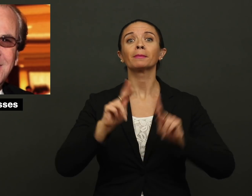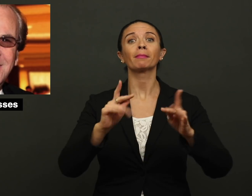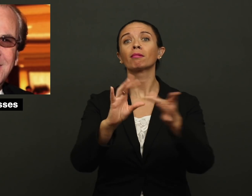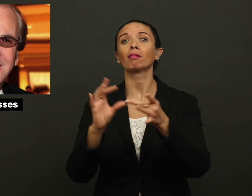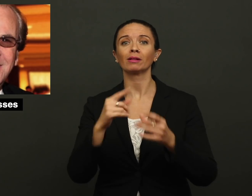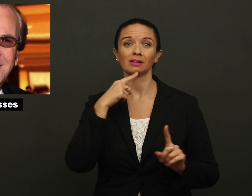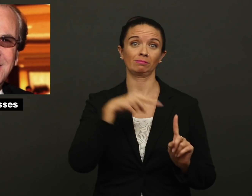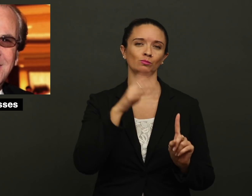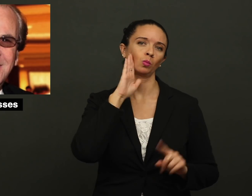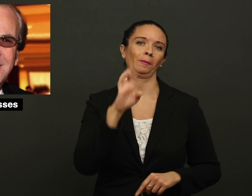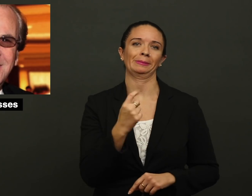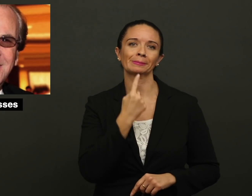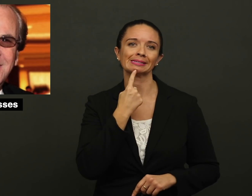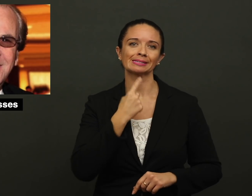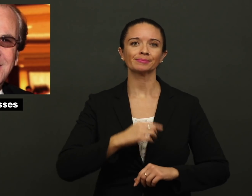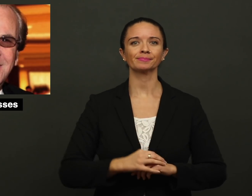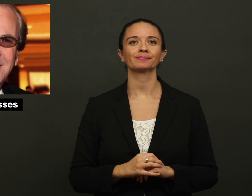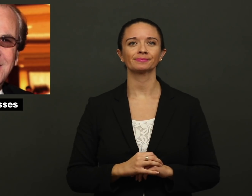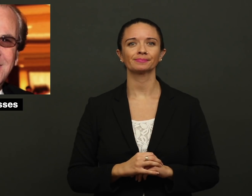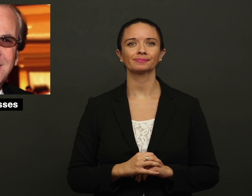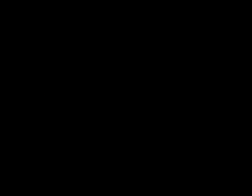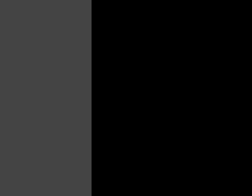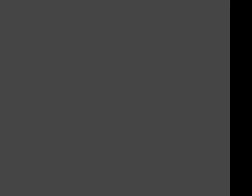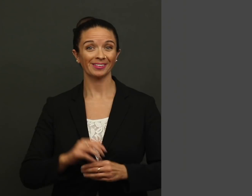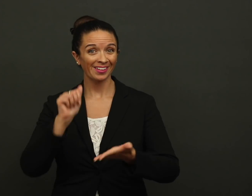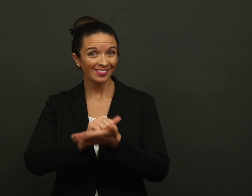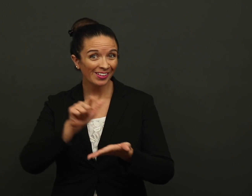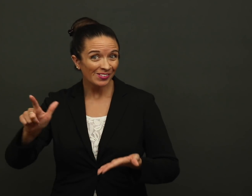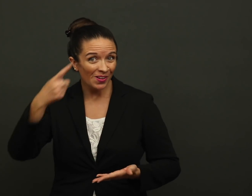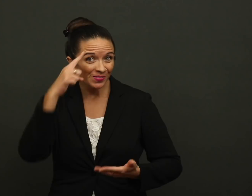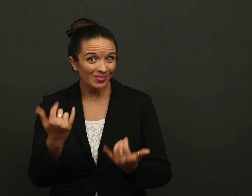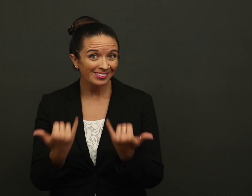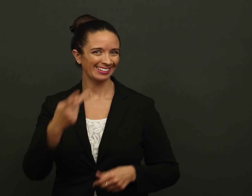People say that he will be missed. That’s all for now.